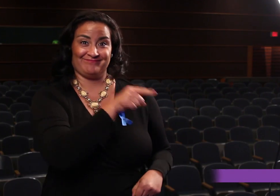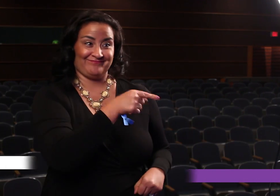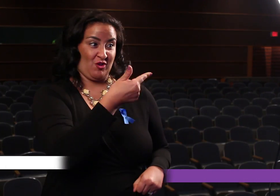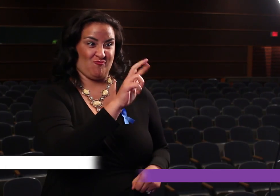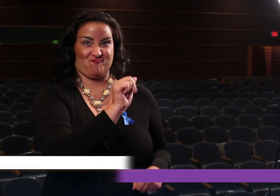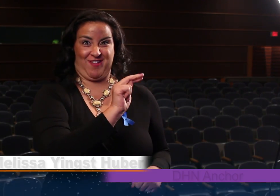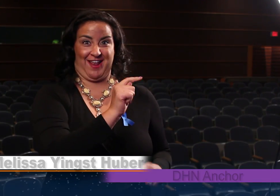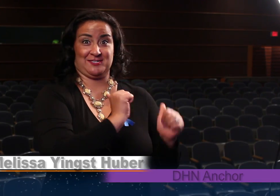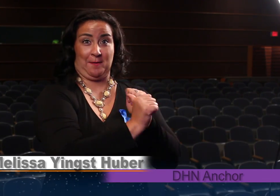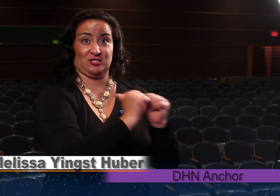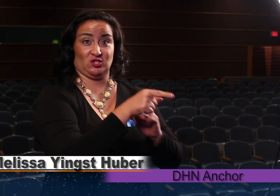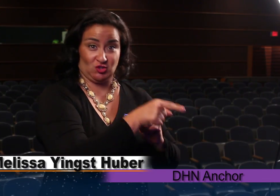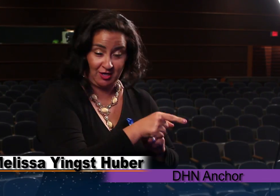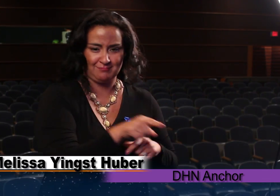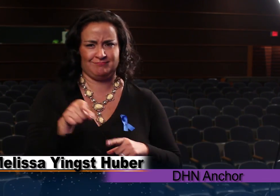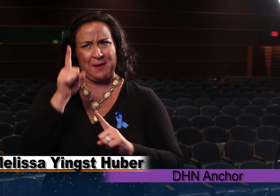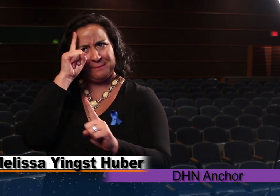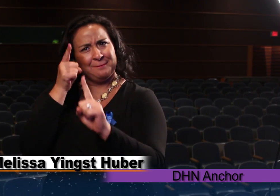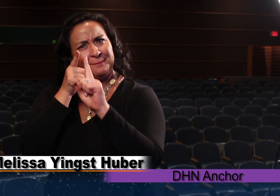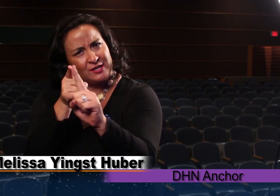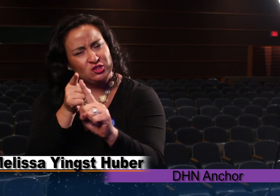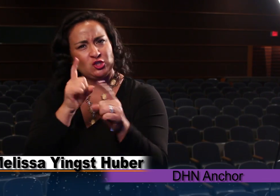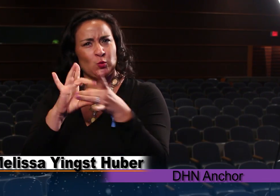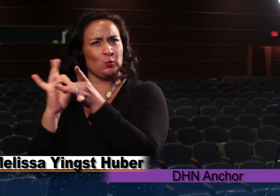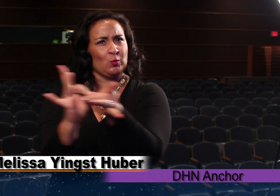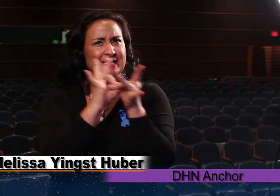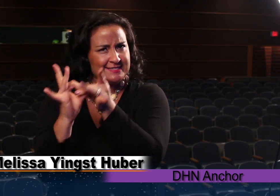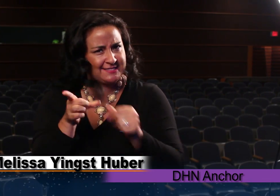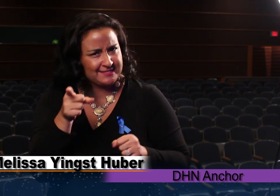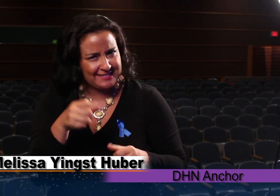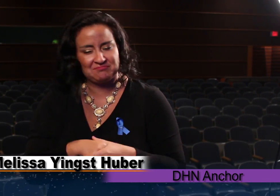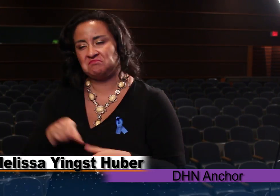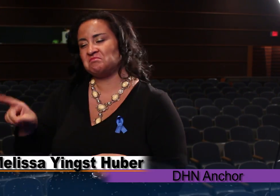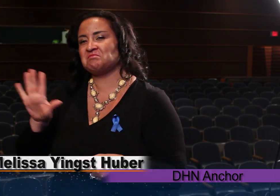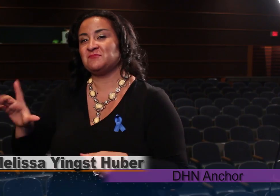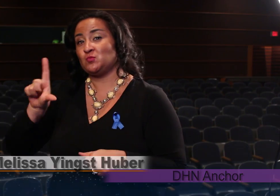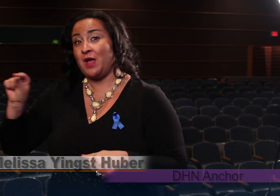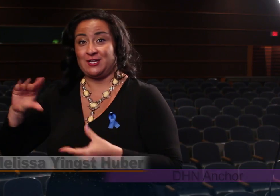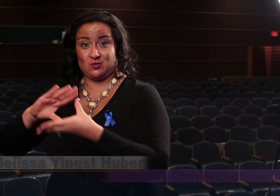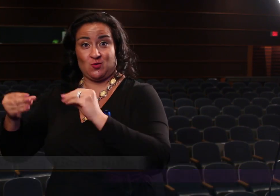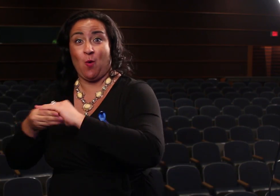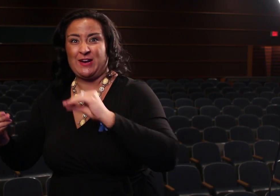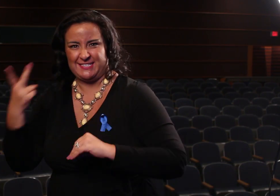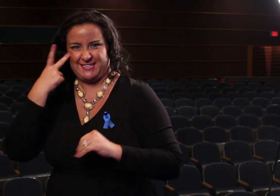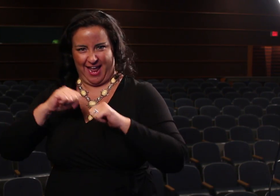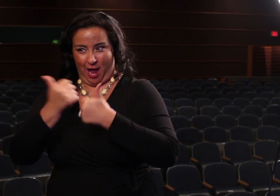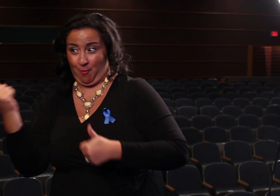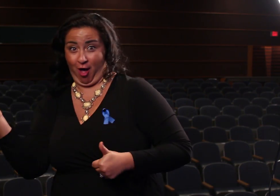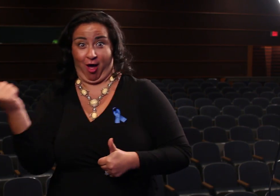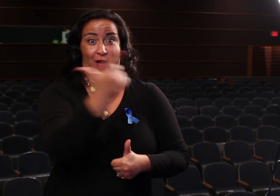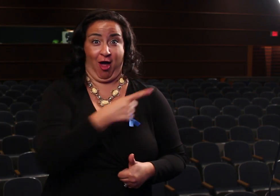A grant competition, a mission of unity, and 20 stories, see how all of that came